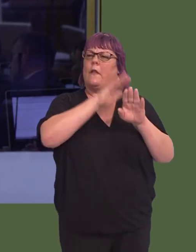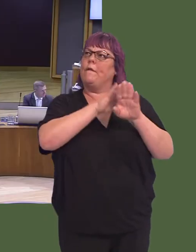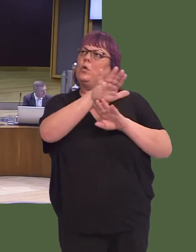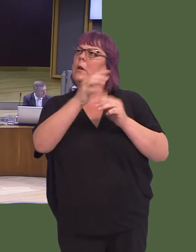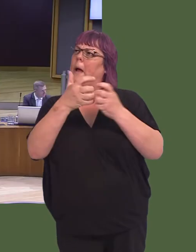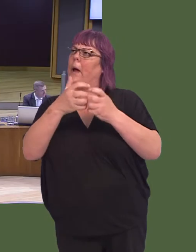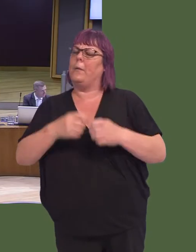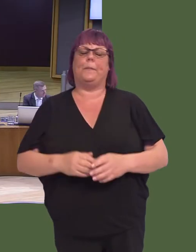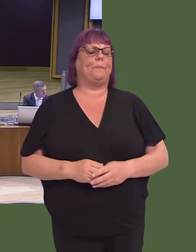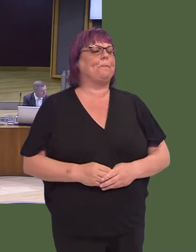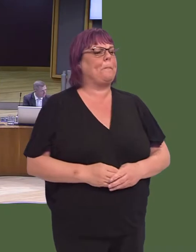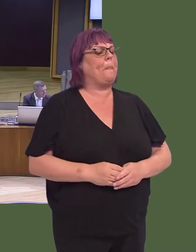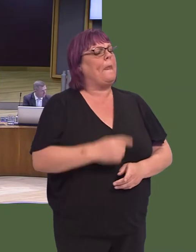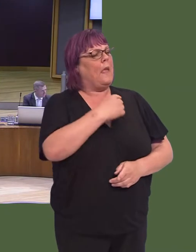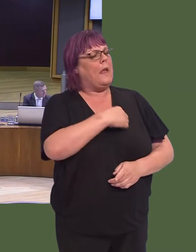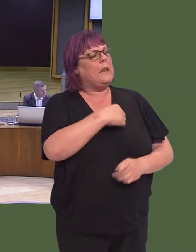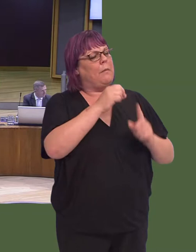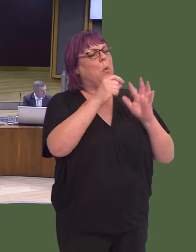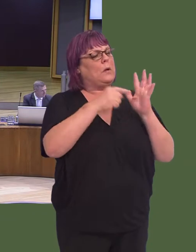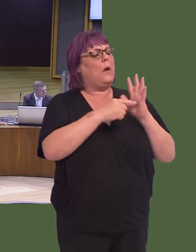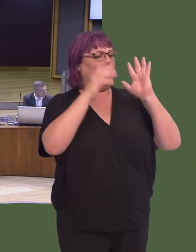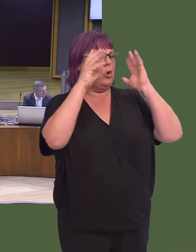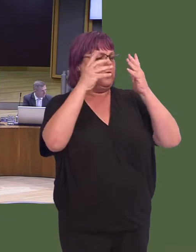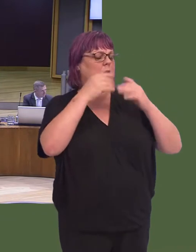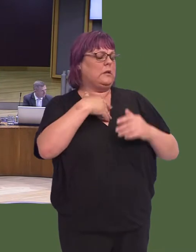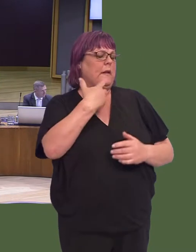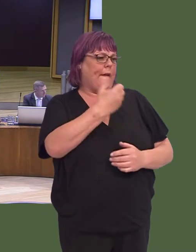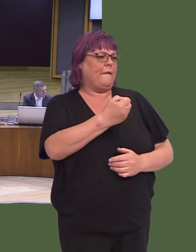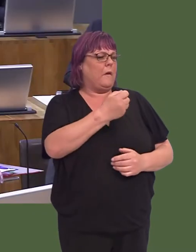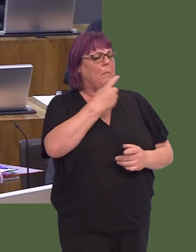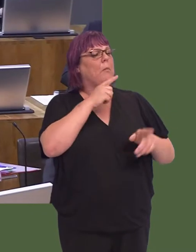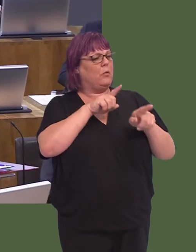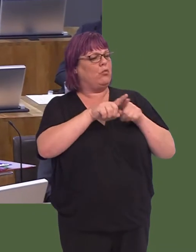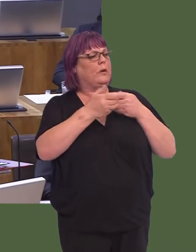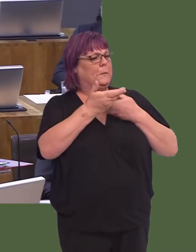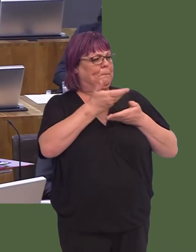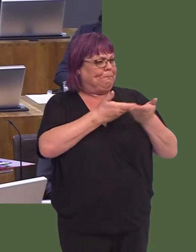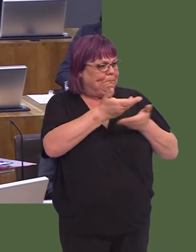Carwyn Jones AM: I understand that the concerns of Neath Port Talbot have been addressed, but there is a responsibility on local authorities, of course.